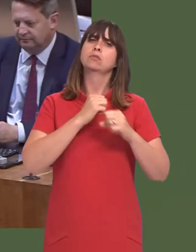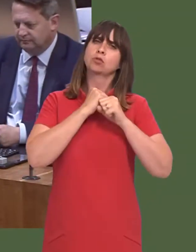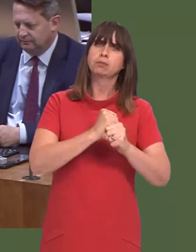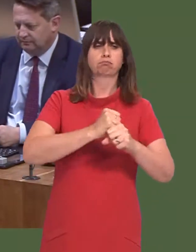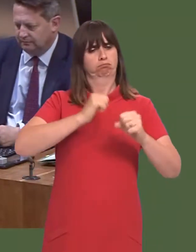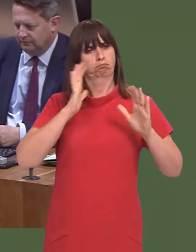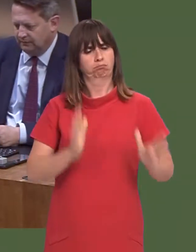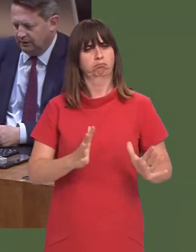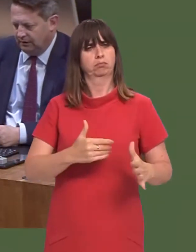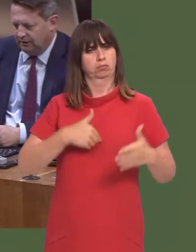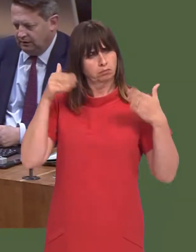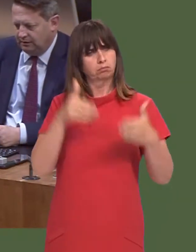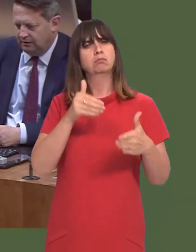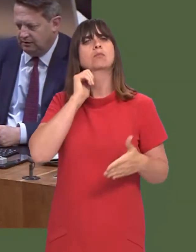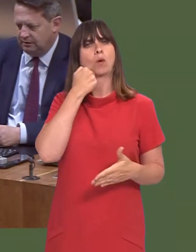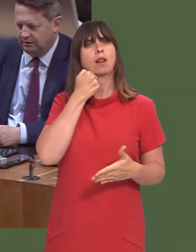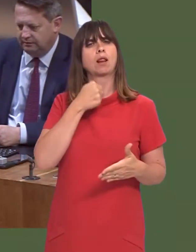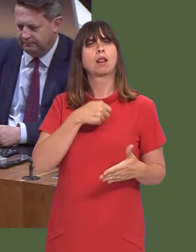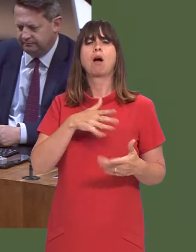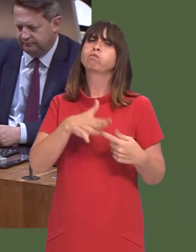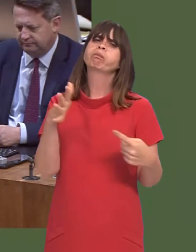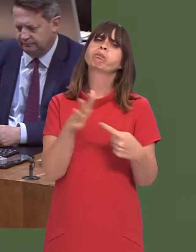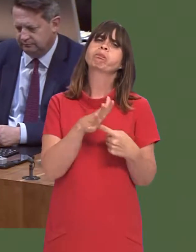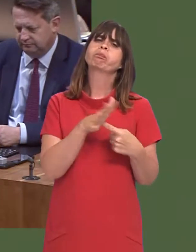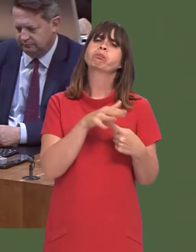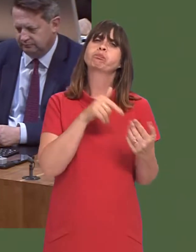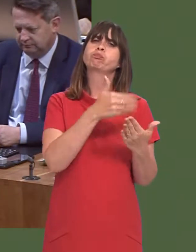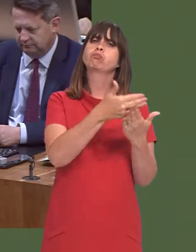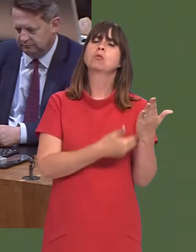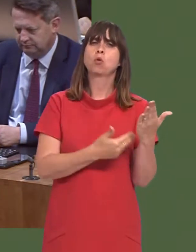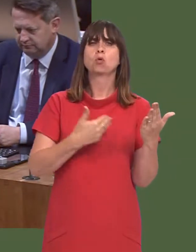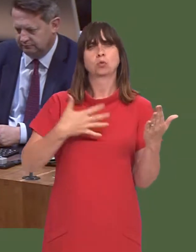We made it, of course, as part of our programme for government, and it is hugely important